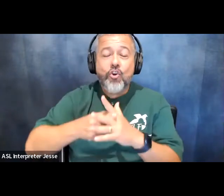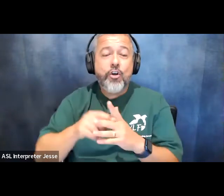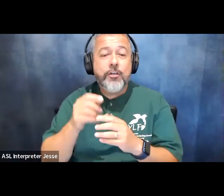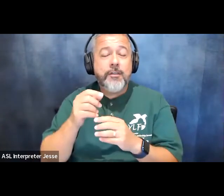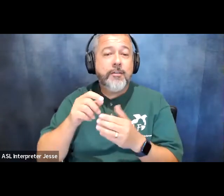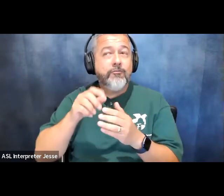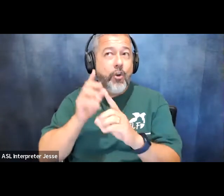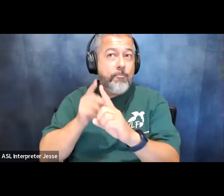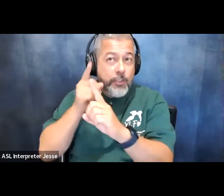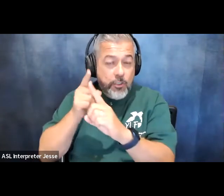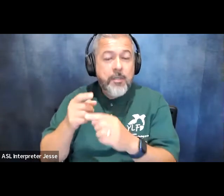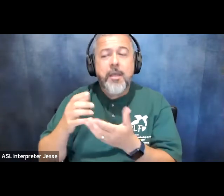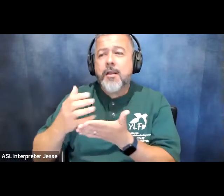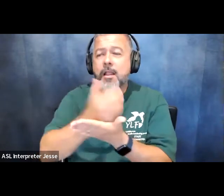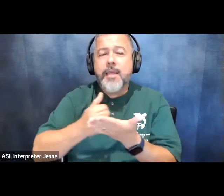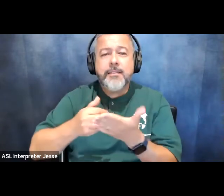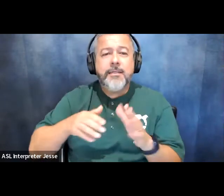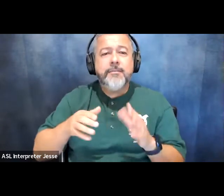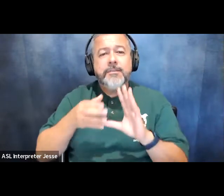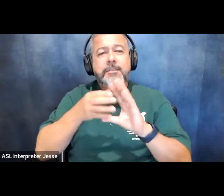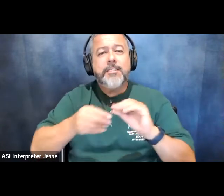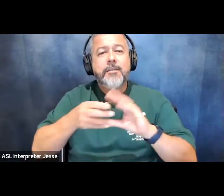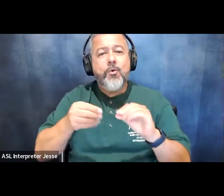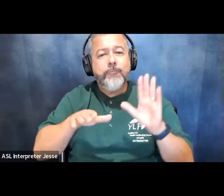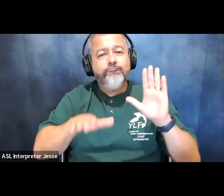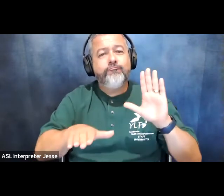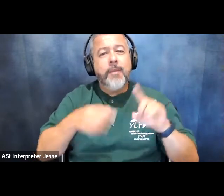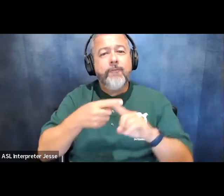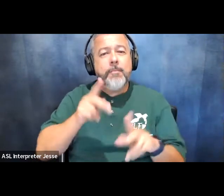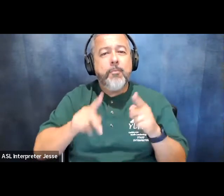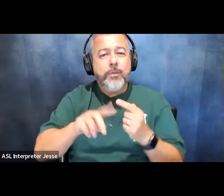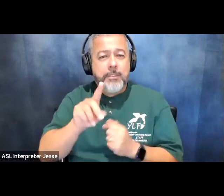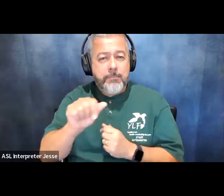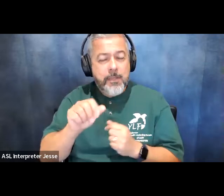testimony from people with disabilities and their experiences with discrimination